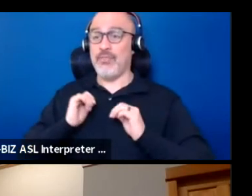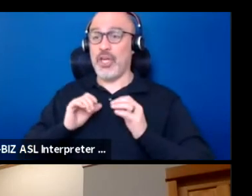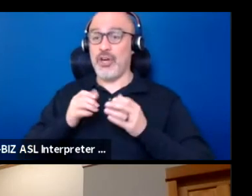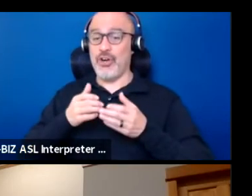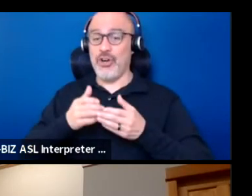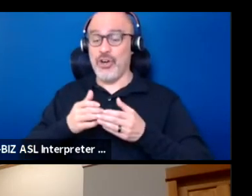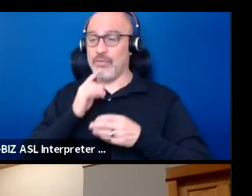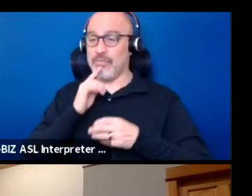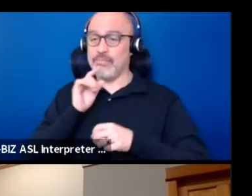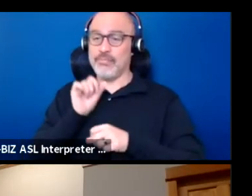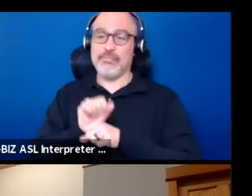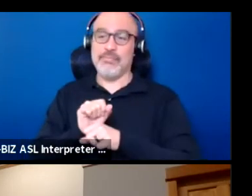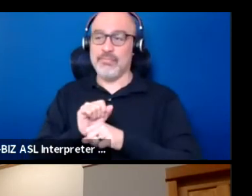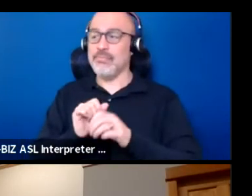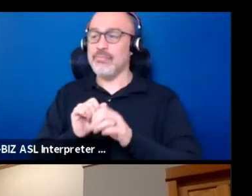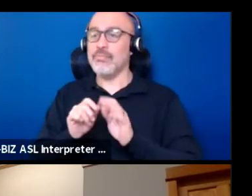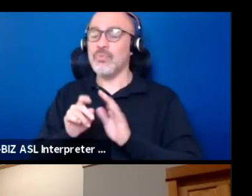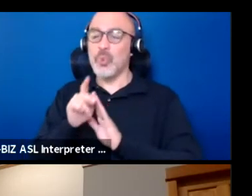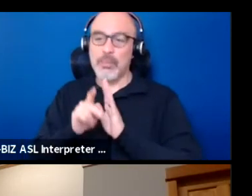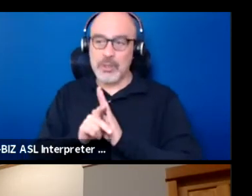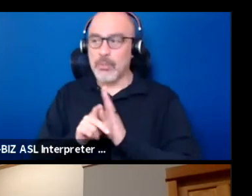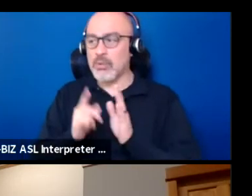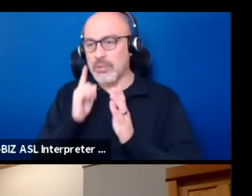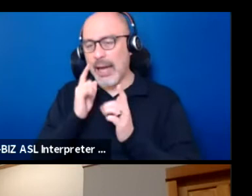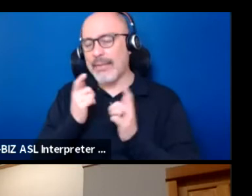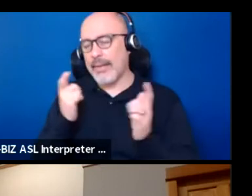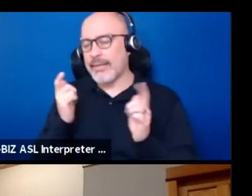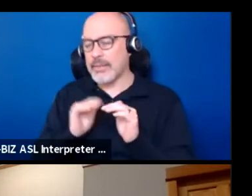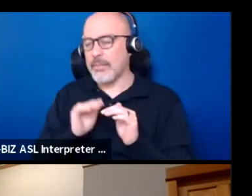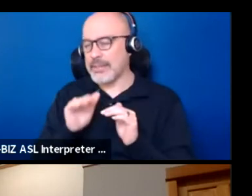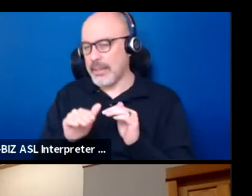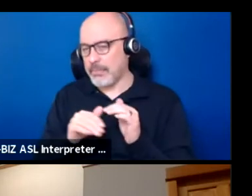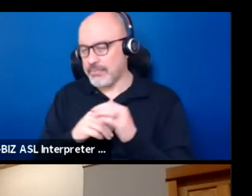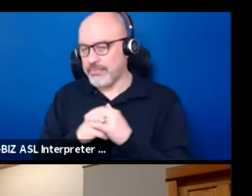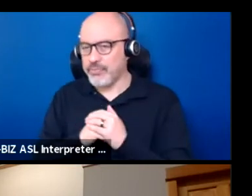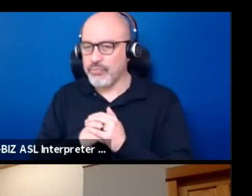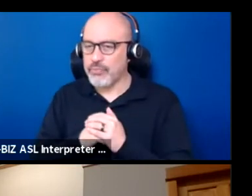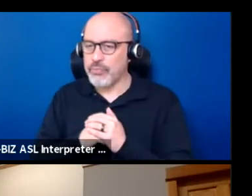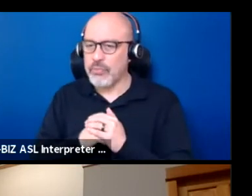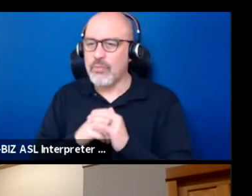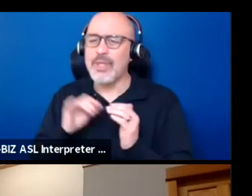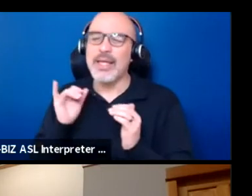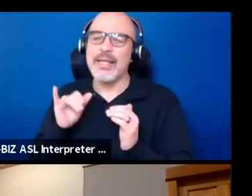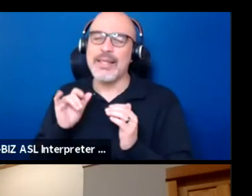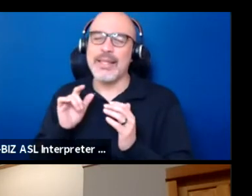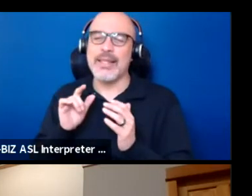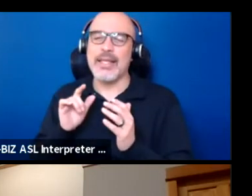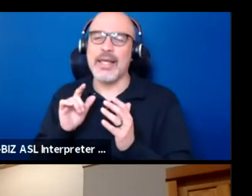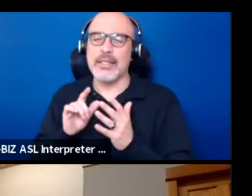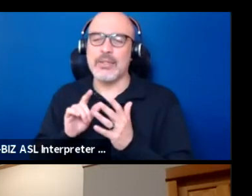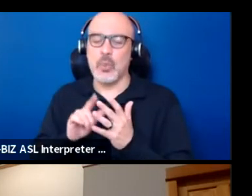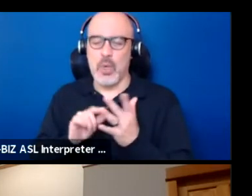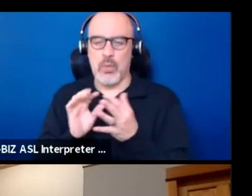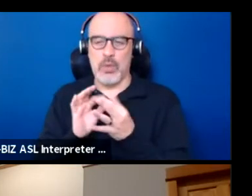We can take some big steps there. So that's what I say. I think what you're talking about is,